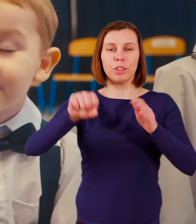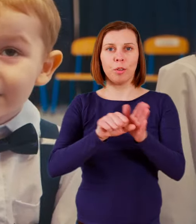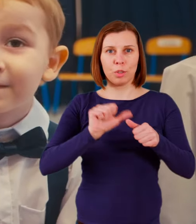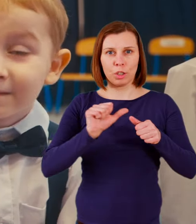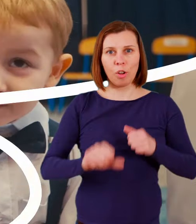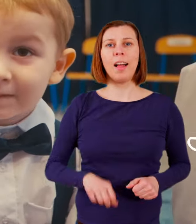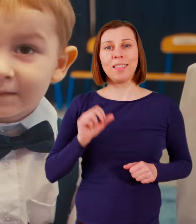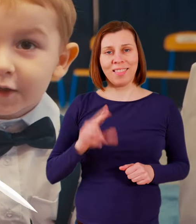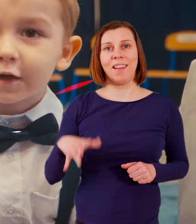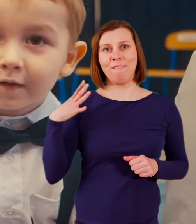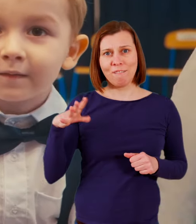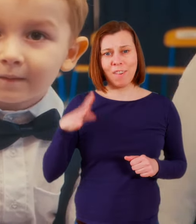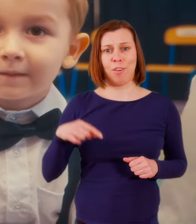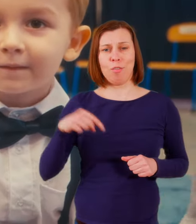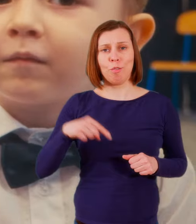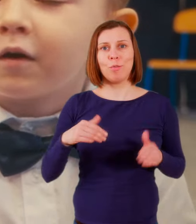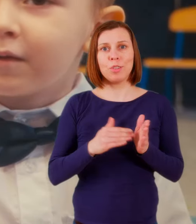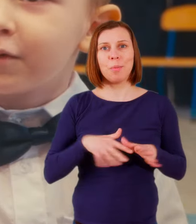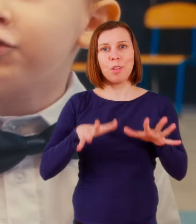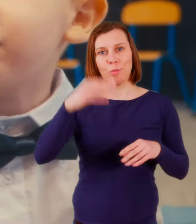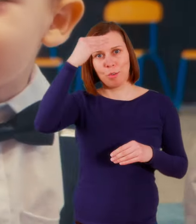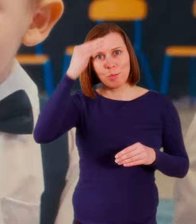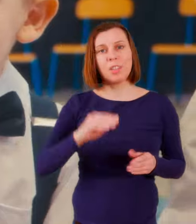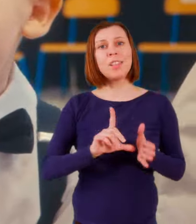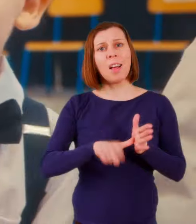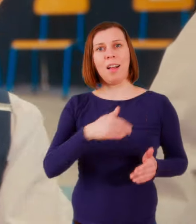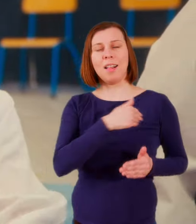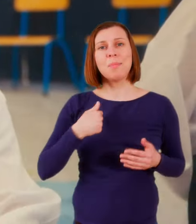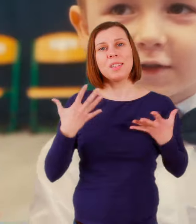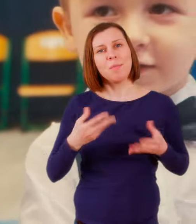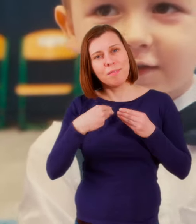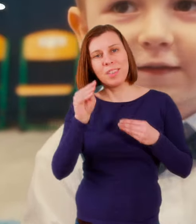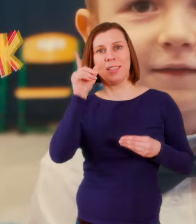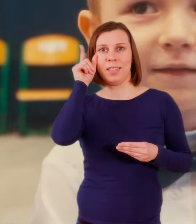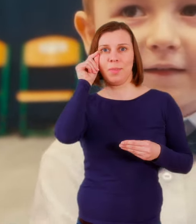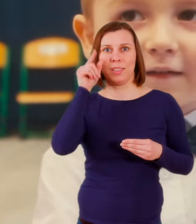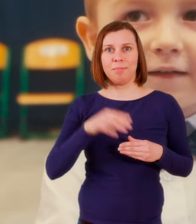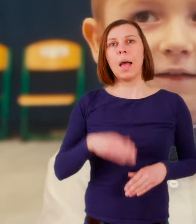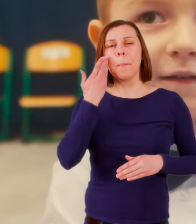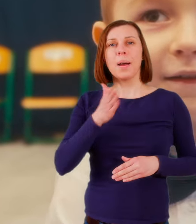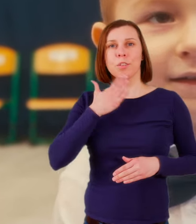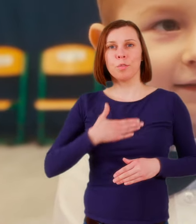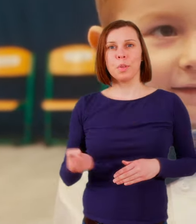Is it worth going to kindergarten? Yes, it's worth it, because you have to learn here. But we want to sleep more.